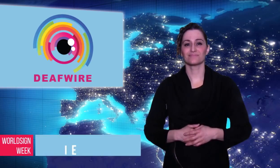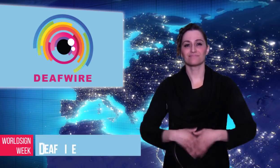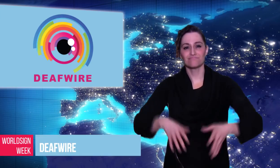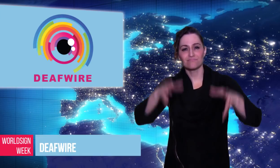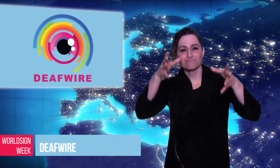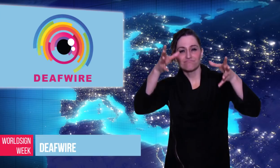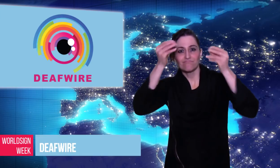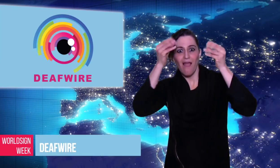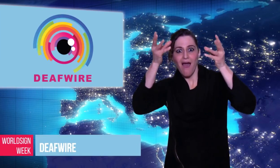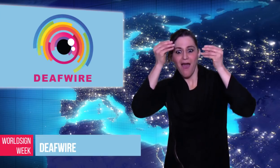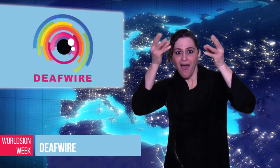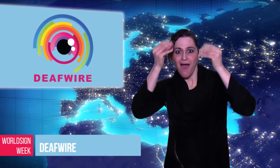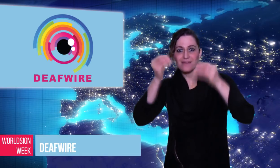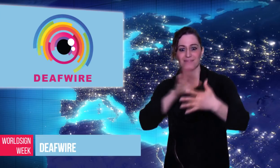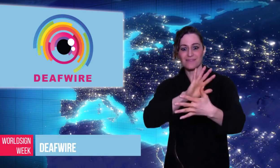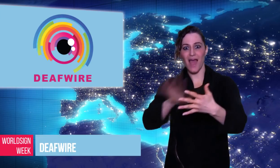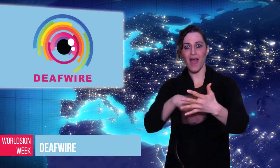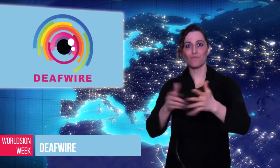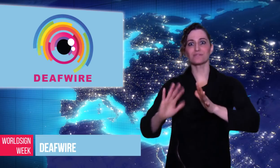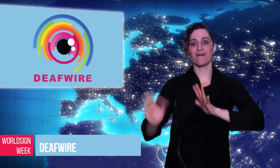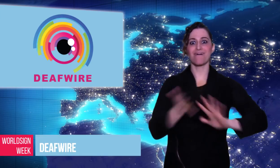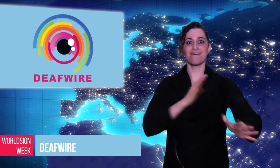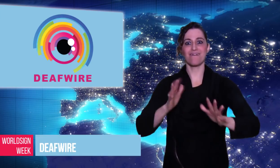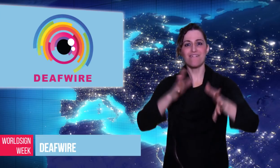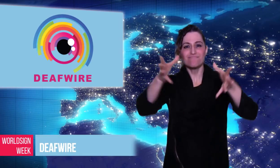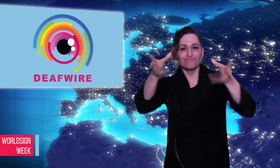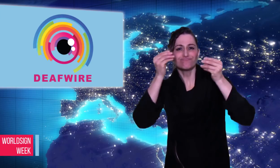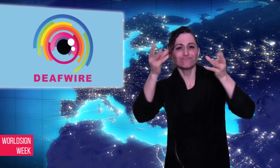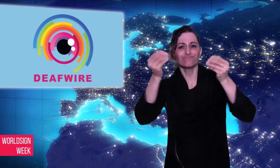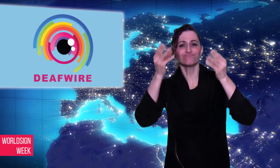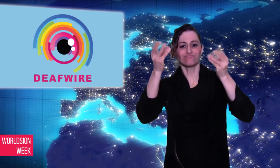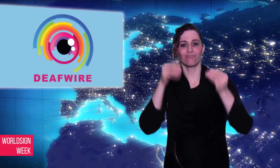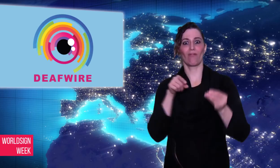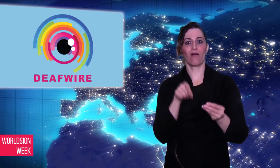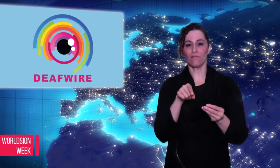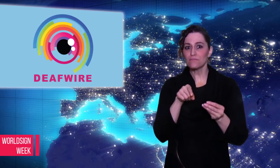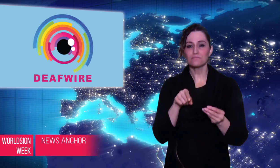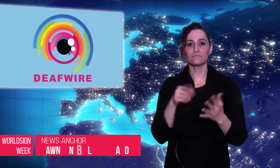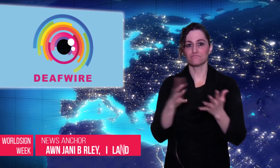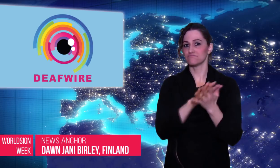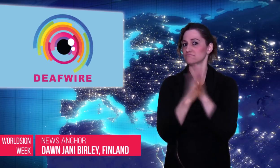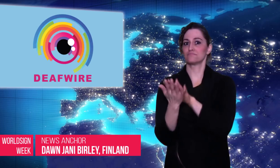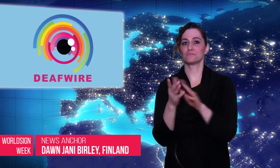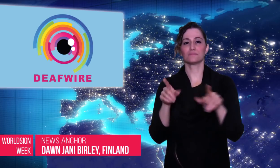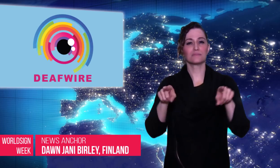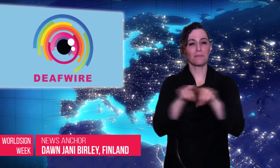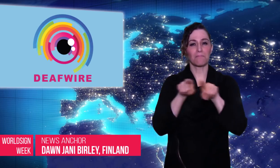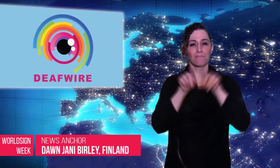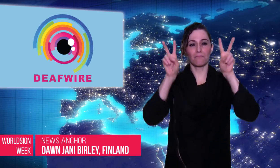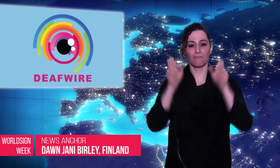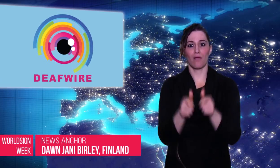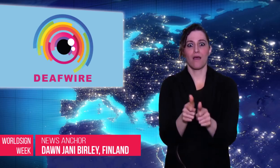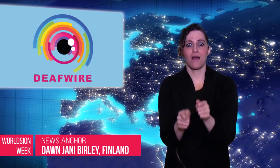Dawn: Learning sign language has been gamefied